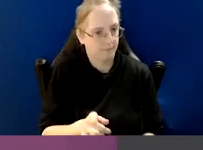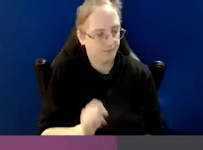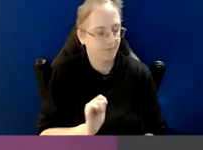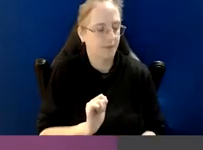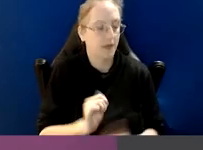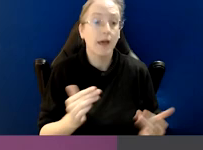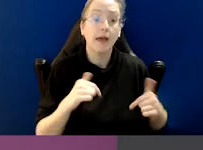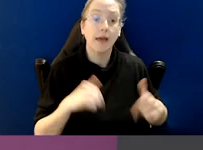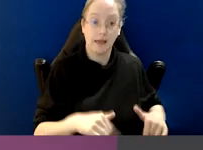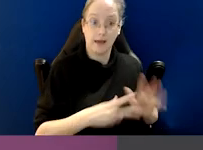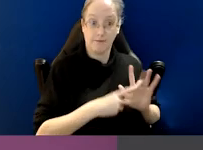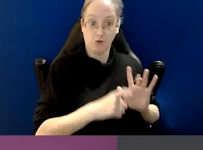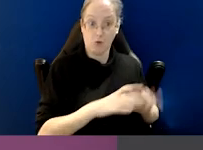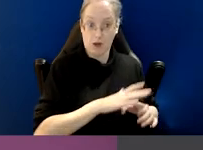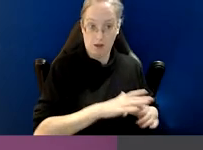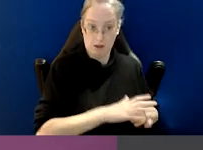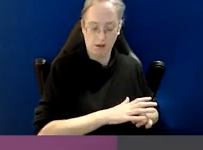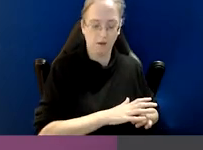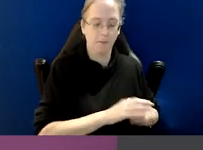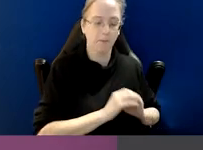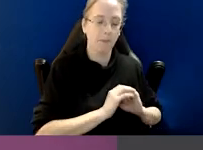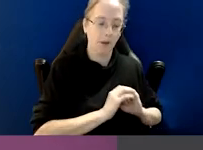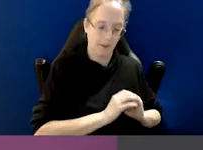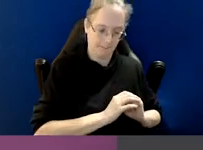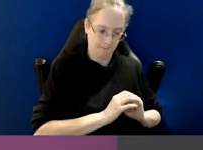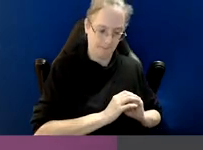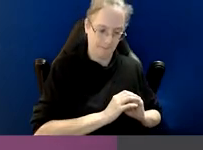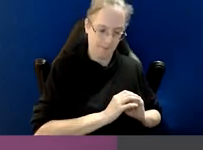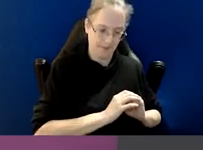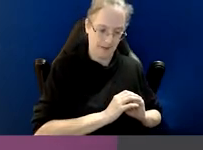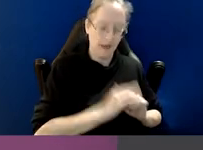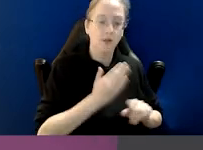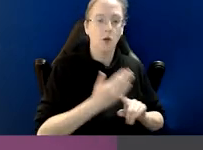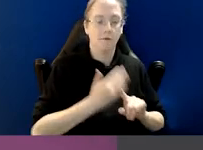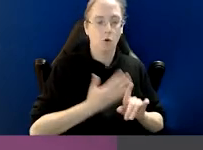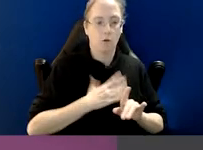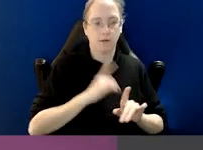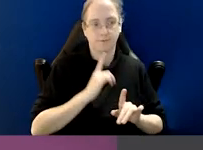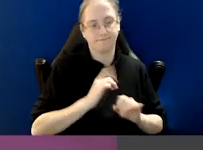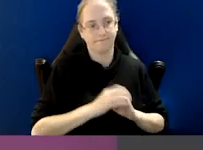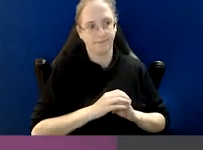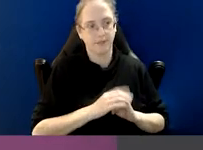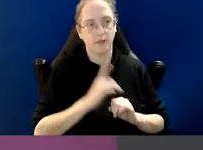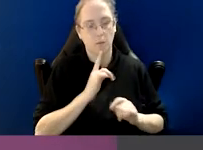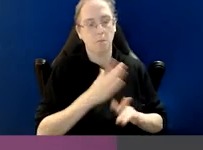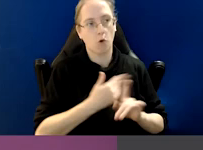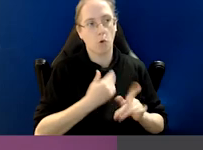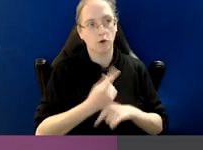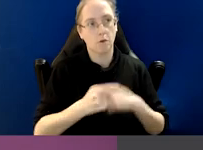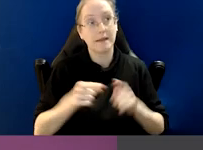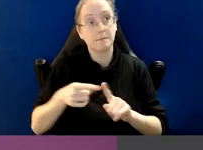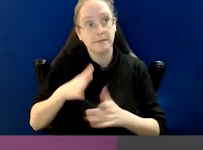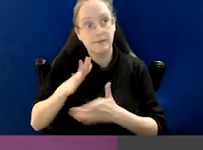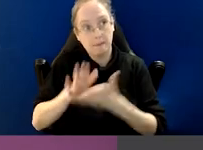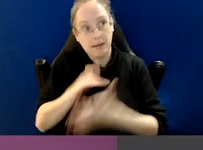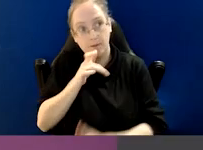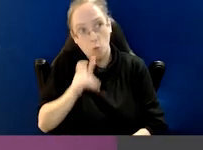When we come to the definition in Victoria... Before going into the specific definition,